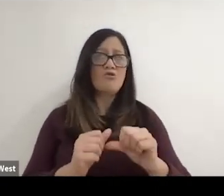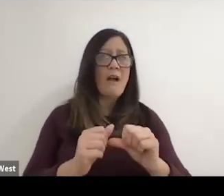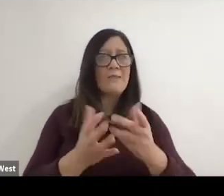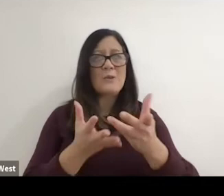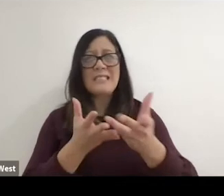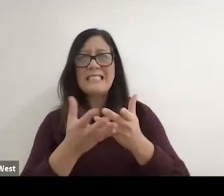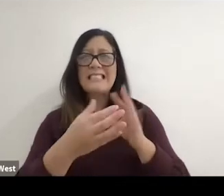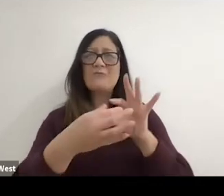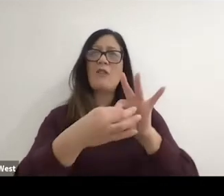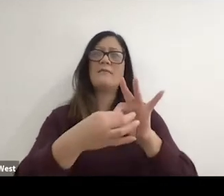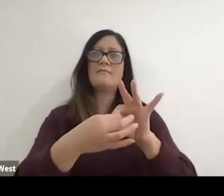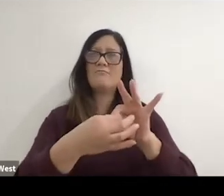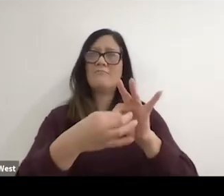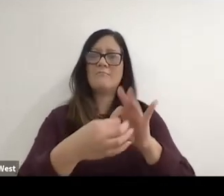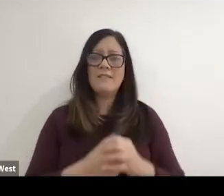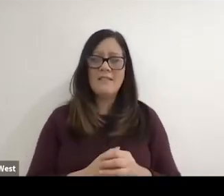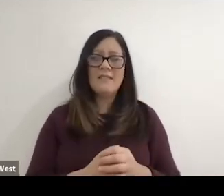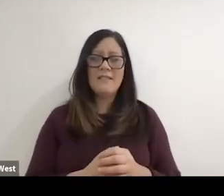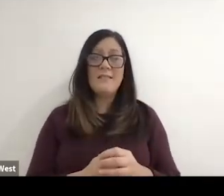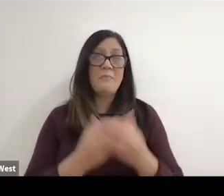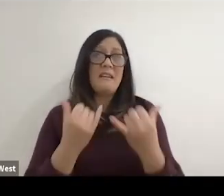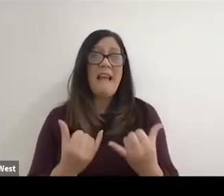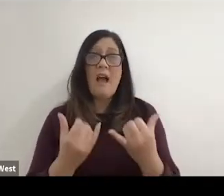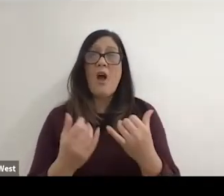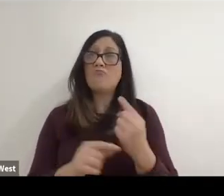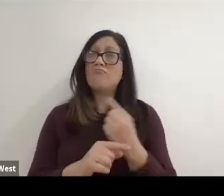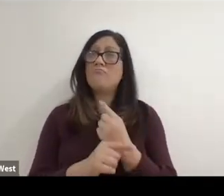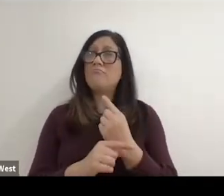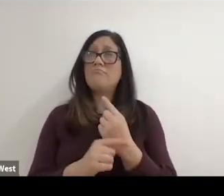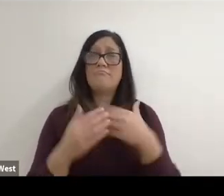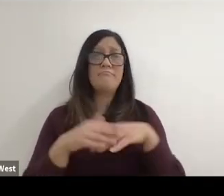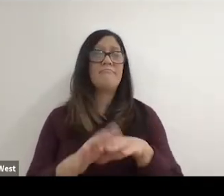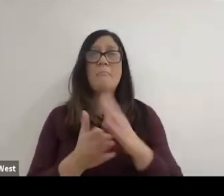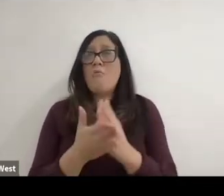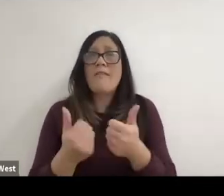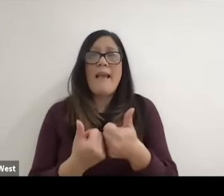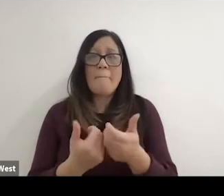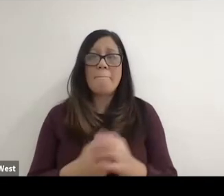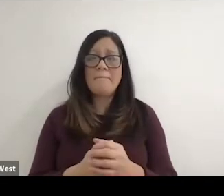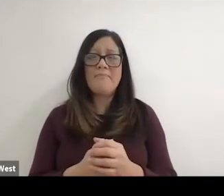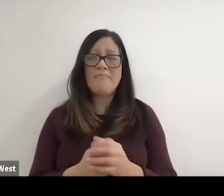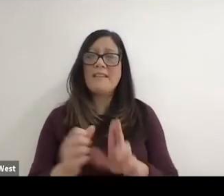trying to develop that relationship and and now it's just a part of the game and it's it seems like